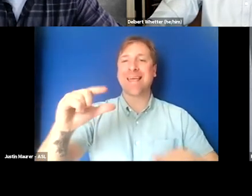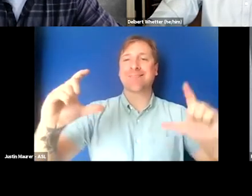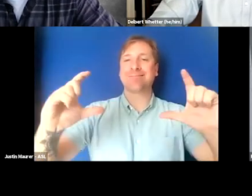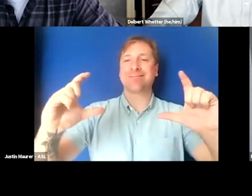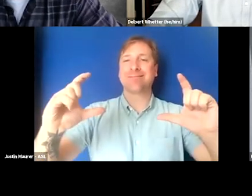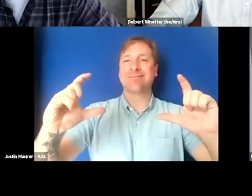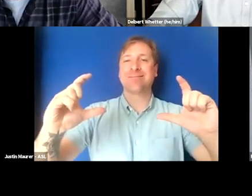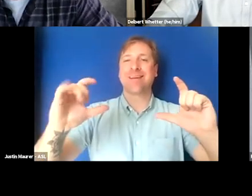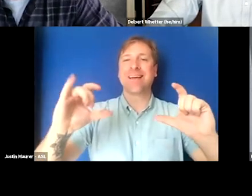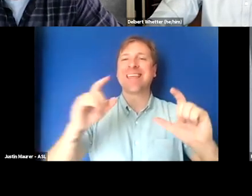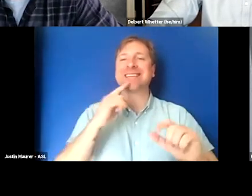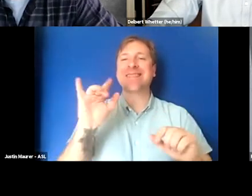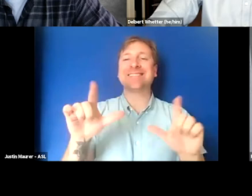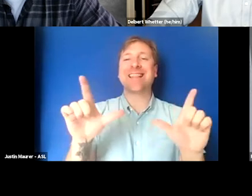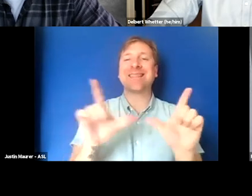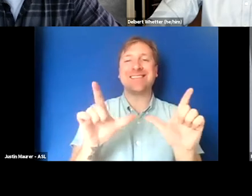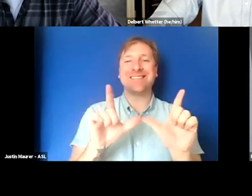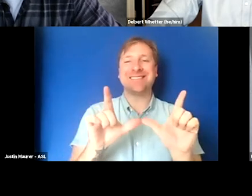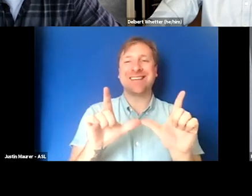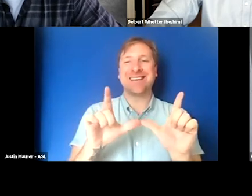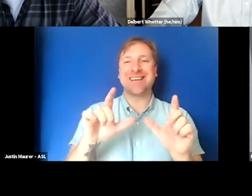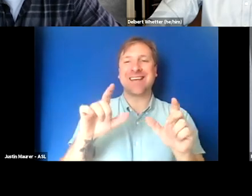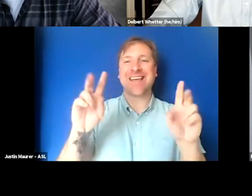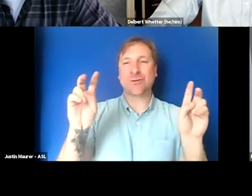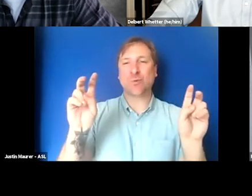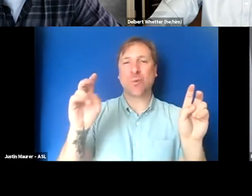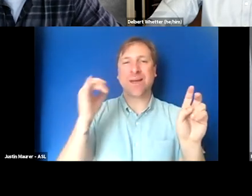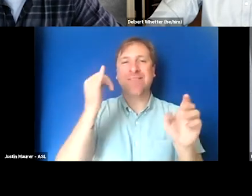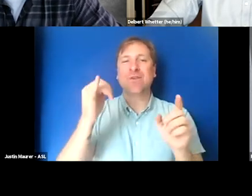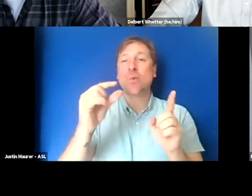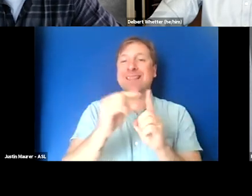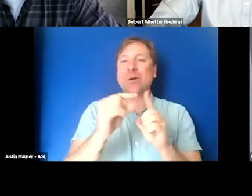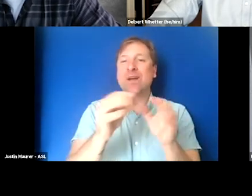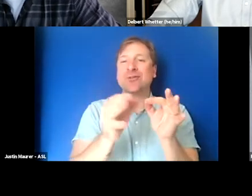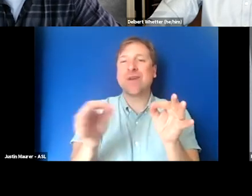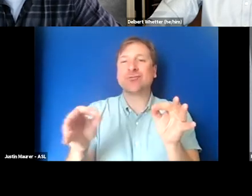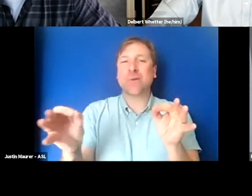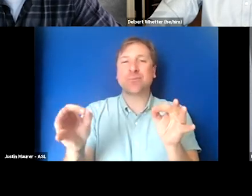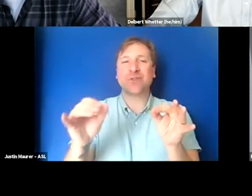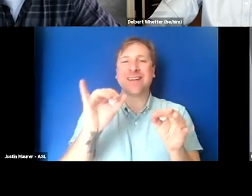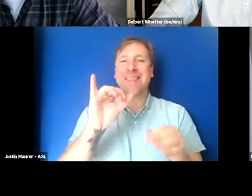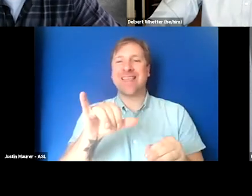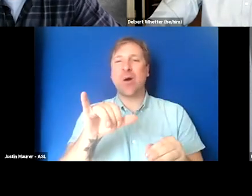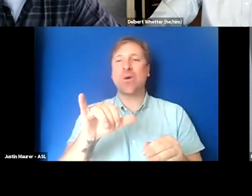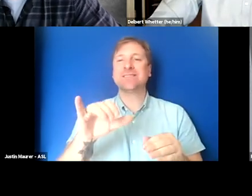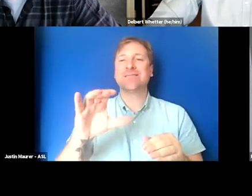a licensing issue that transcribing the lyrics apparently was getting into copyright issues.